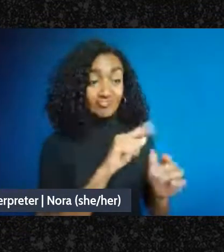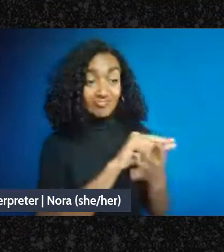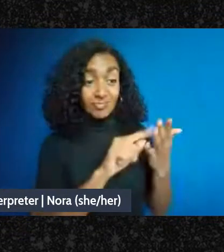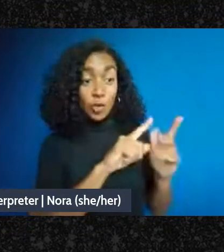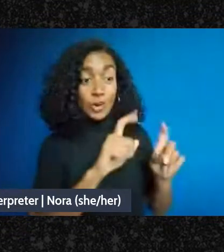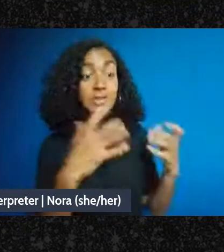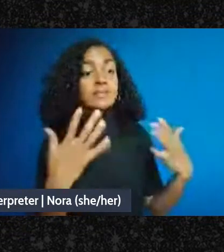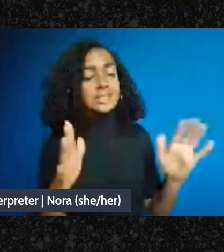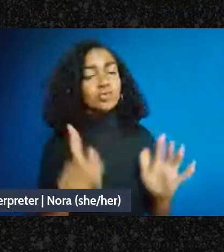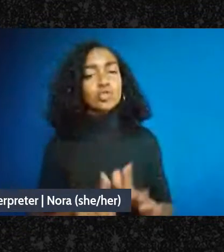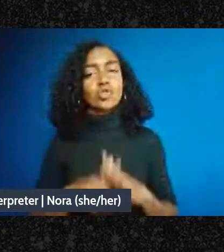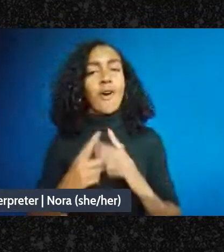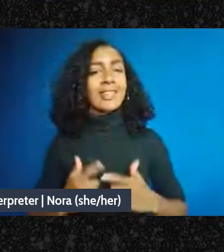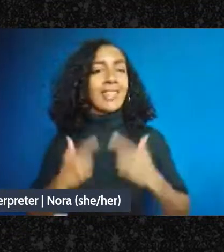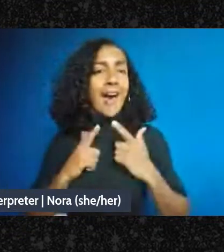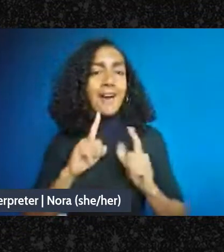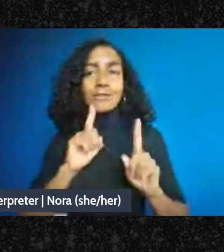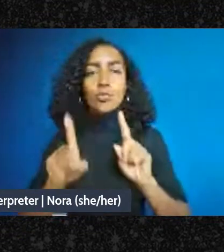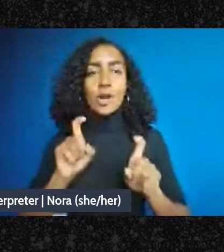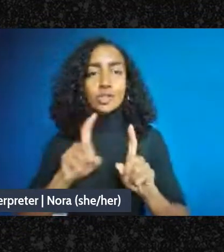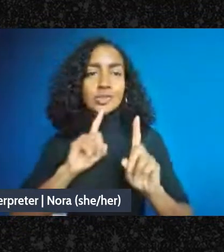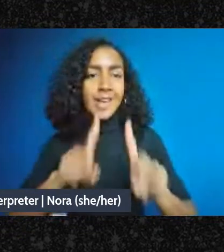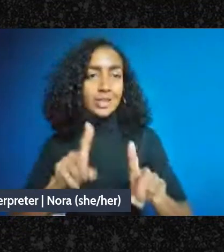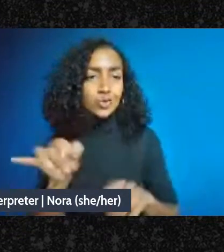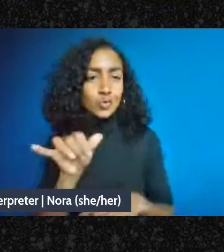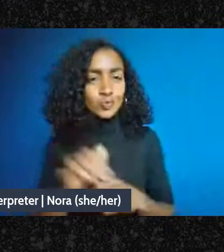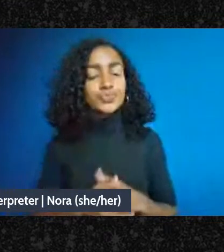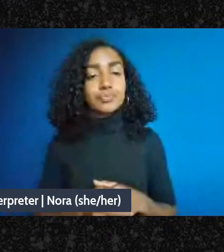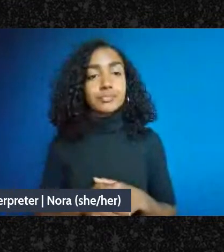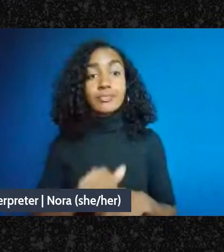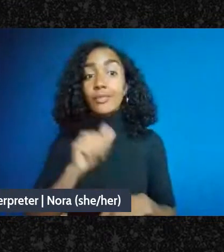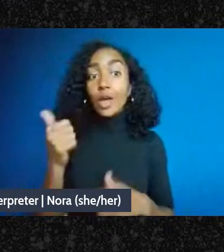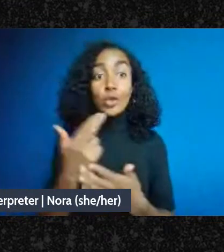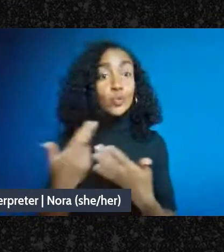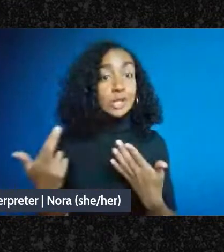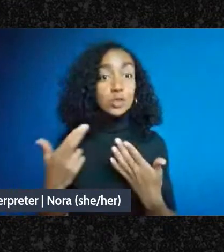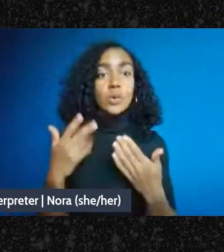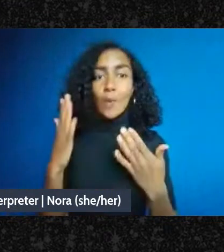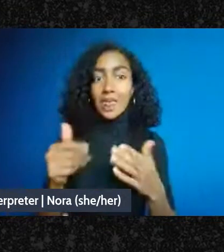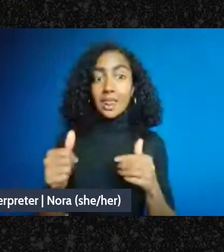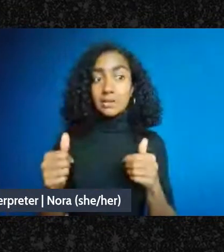One other resource that we're going to make available for all that we can't get to tonight